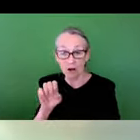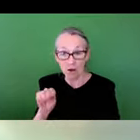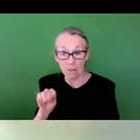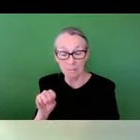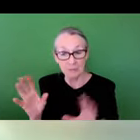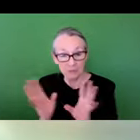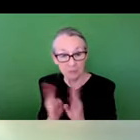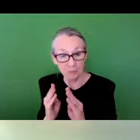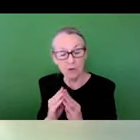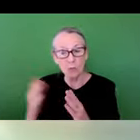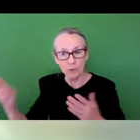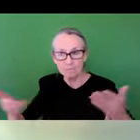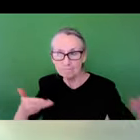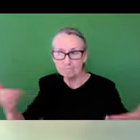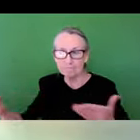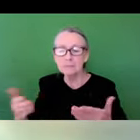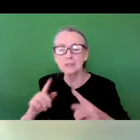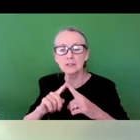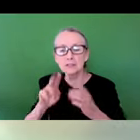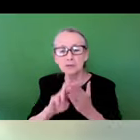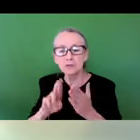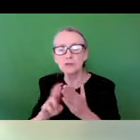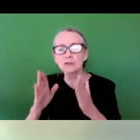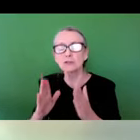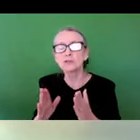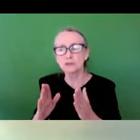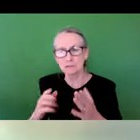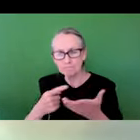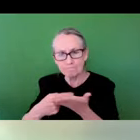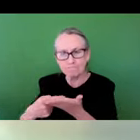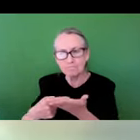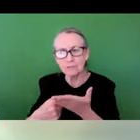across the country to make all types of science communication more inclusive and equitable.